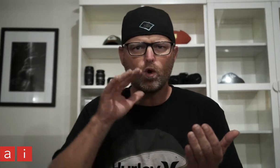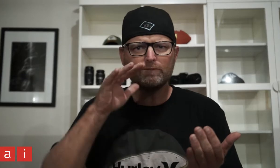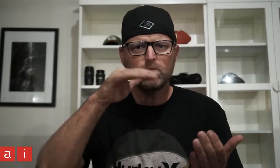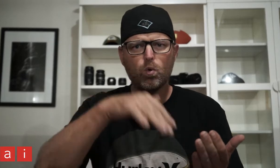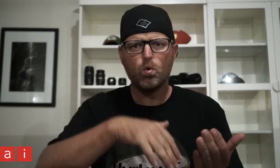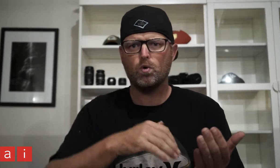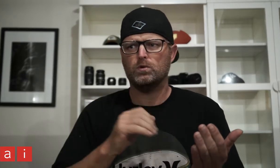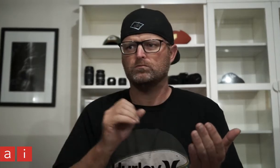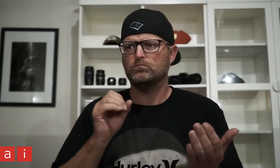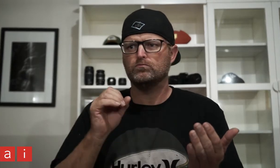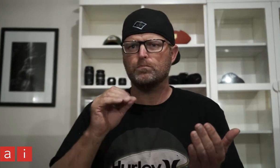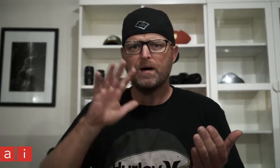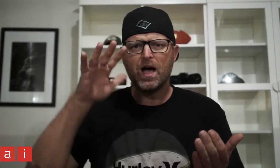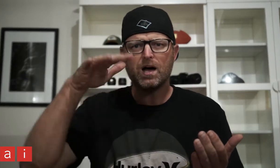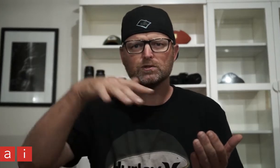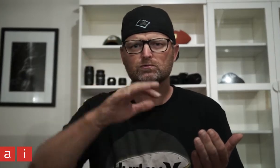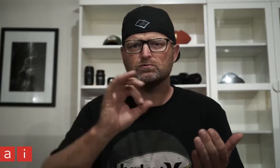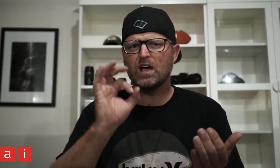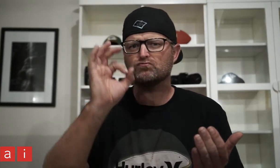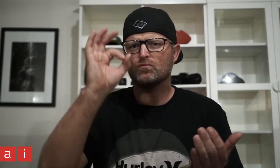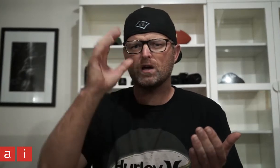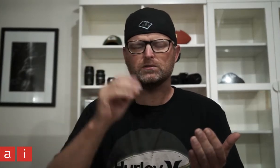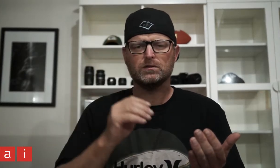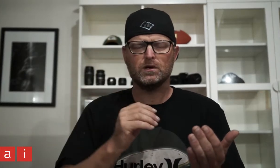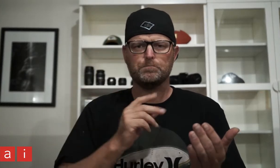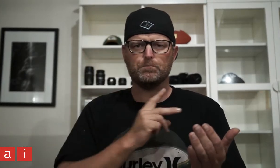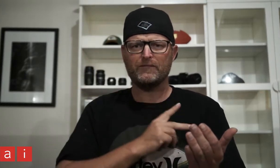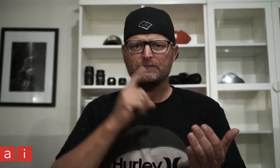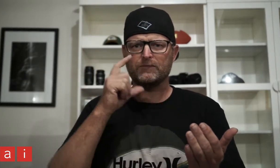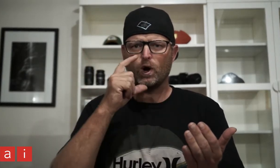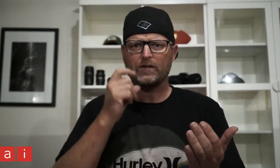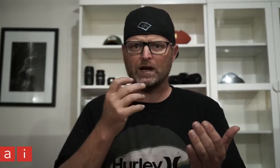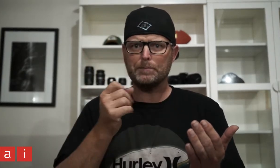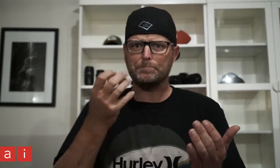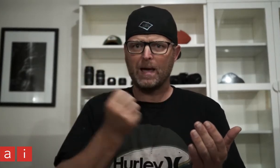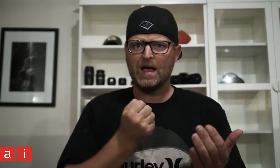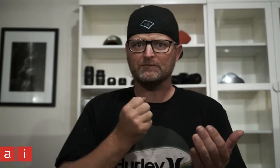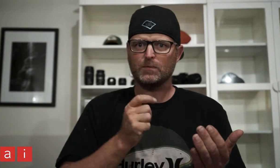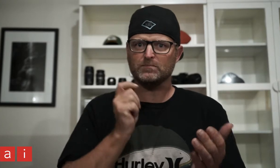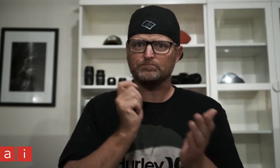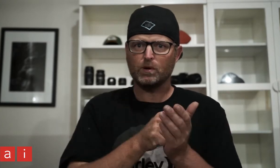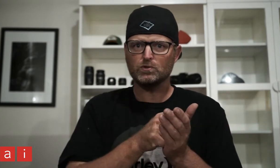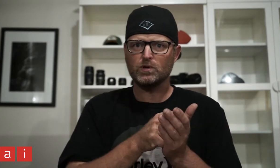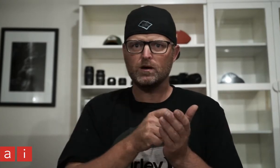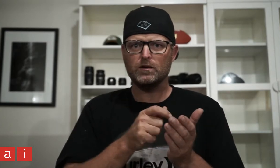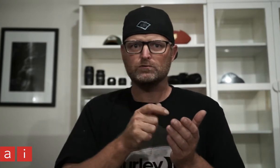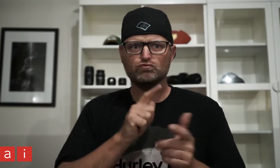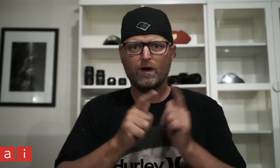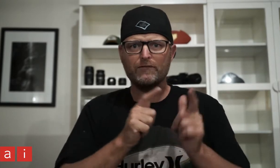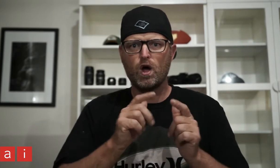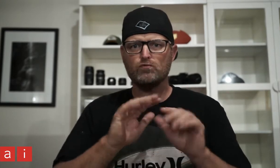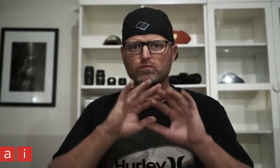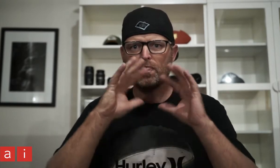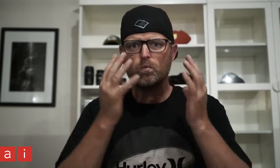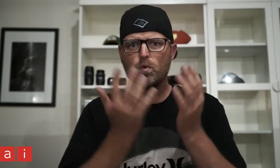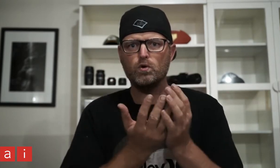of waterfalls, mountains, sunrises. Professional photographers get paid by sponsors to travel around the world,